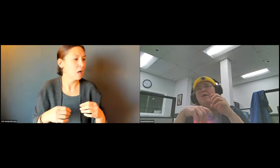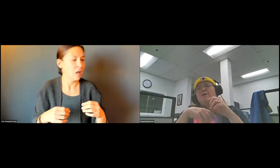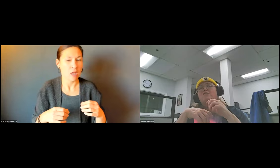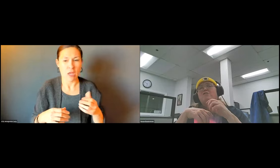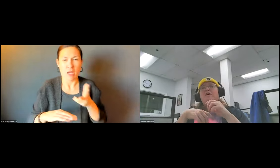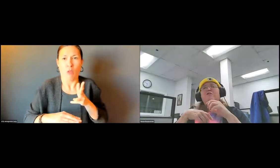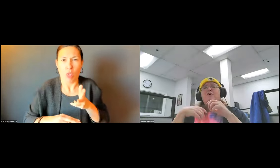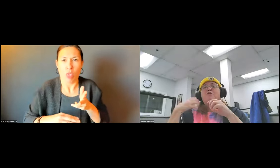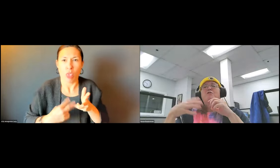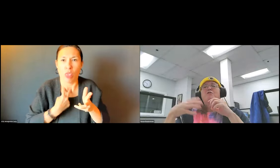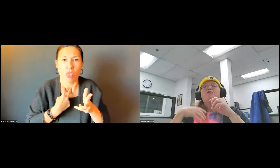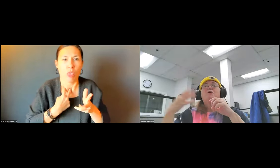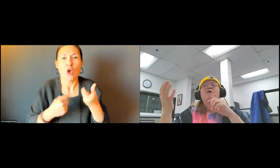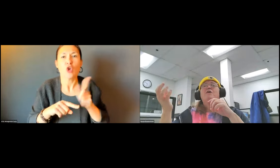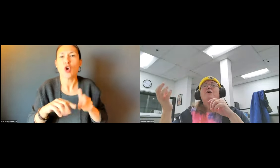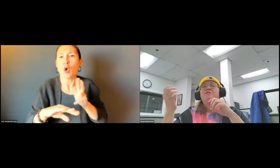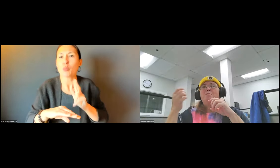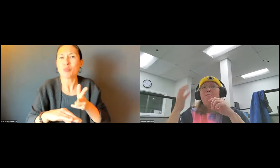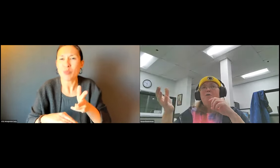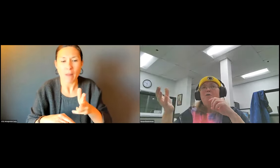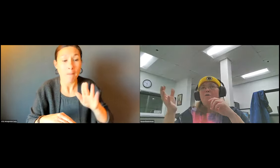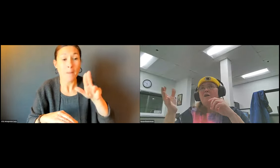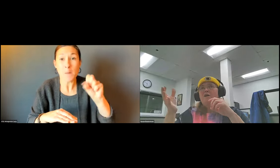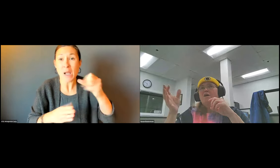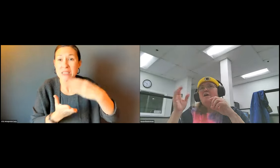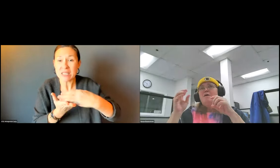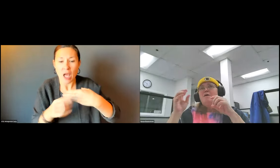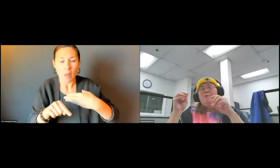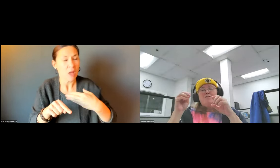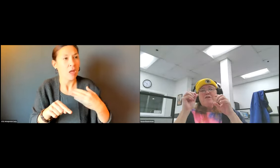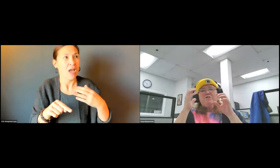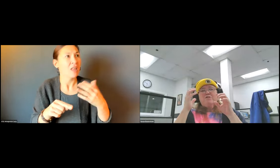RESIDENTS WHO USE WHEELCHAIRS AND WHO WERE UNABLE TO GET TO BUS STOPS TO EVEN GO TO THE